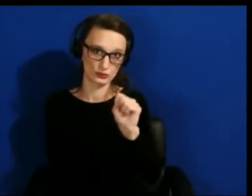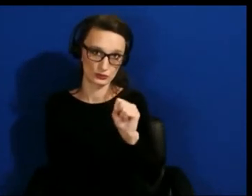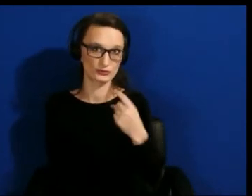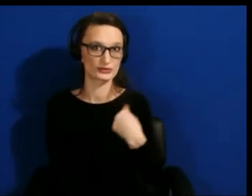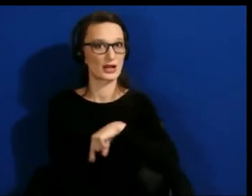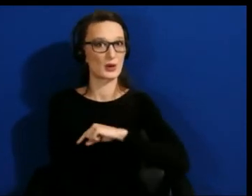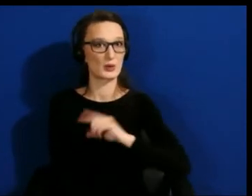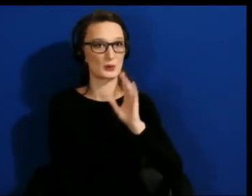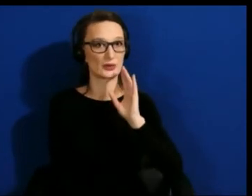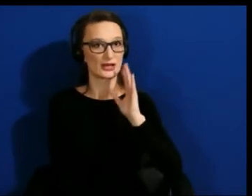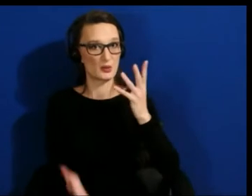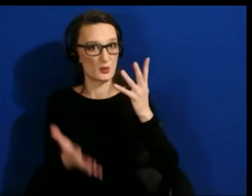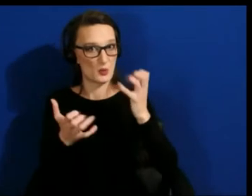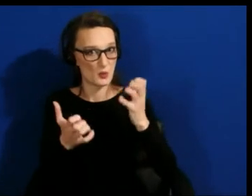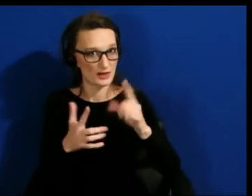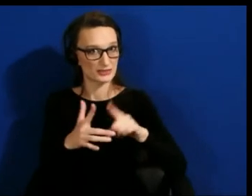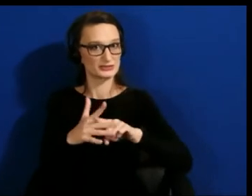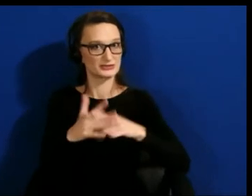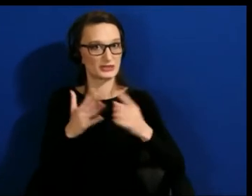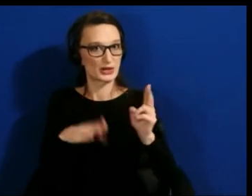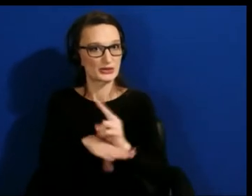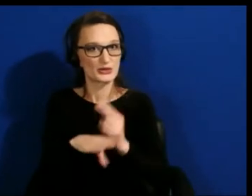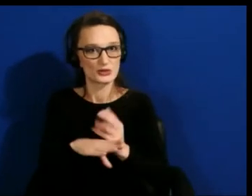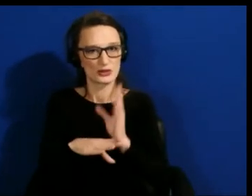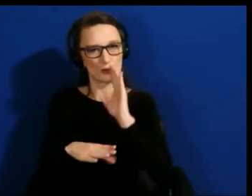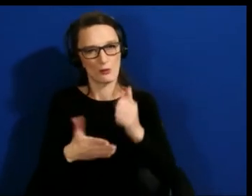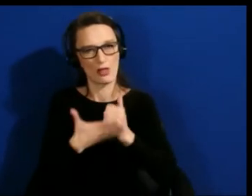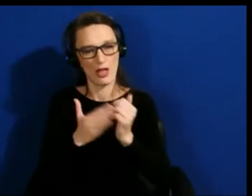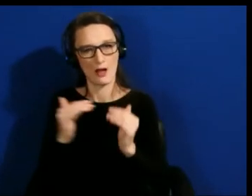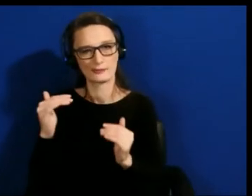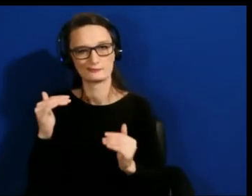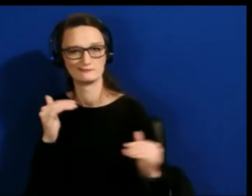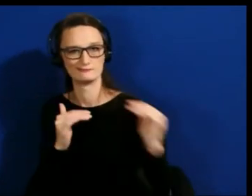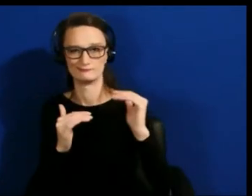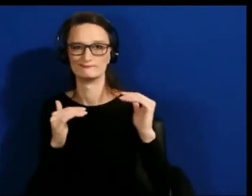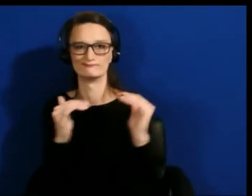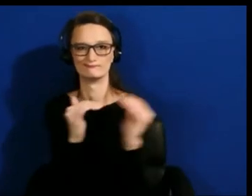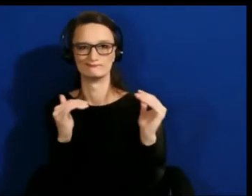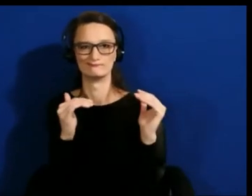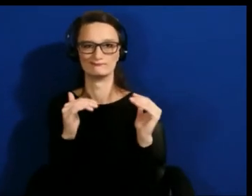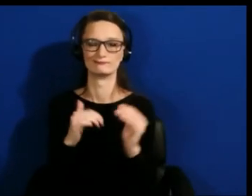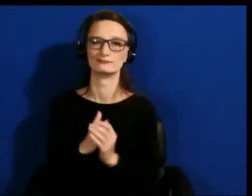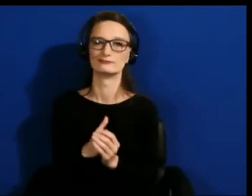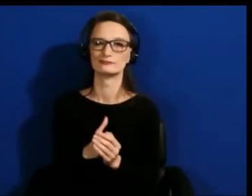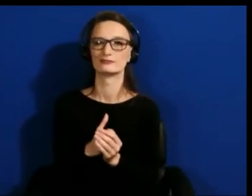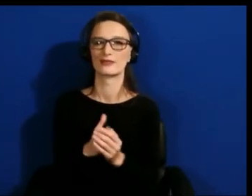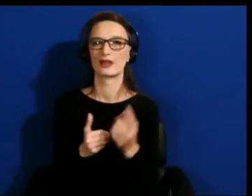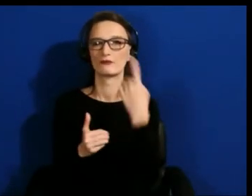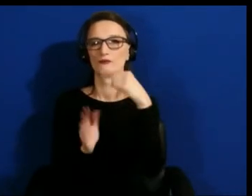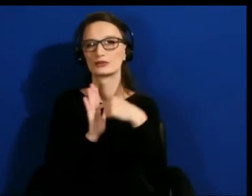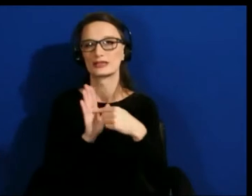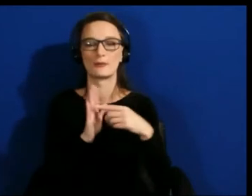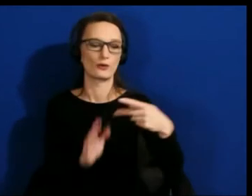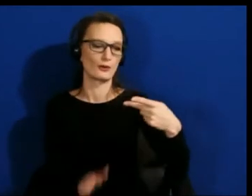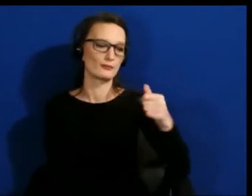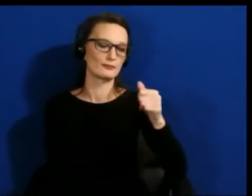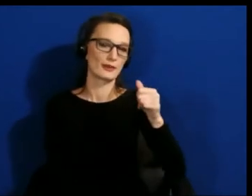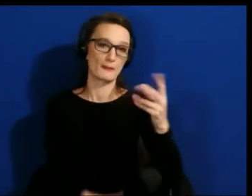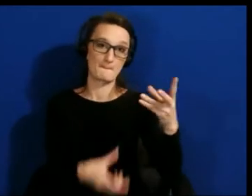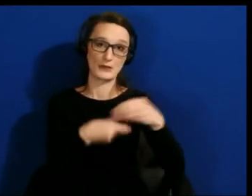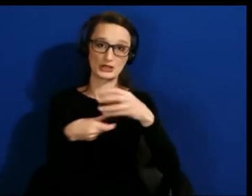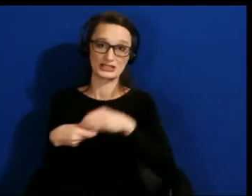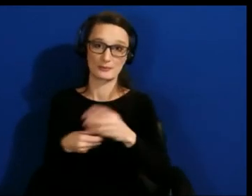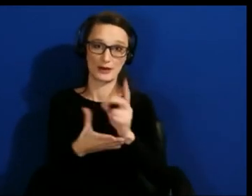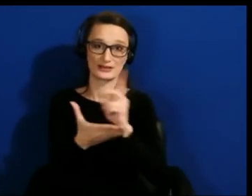to figure out how to engage with the tools like participatory design and co-design, and like how about